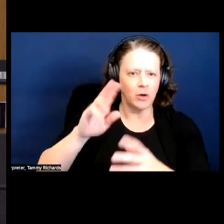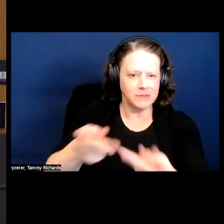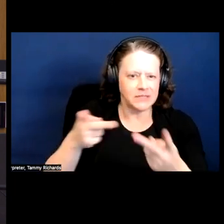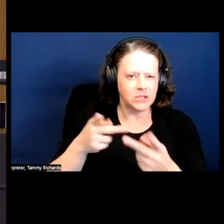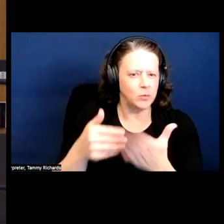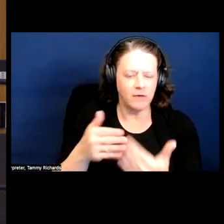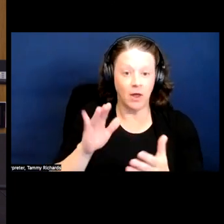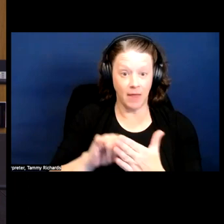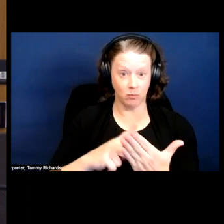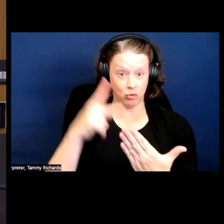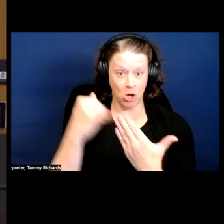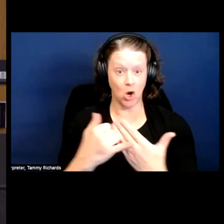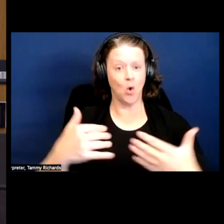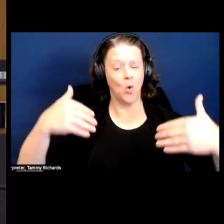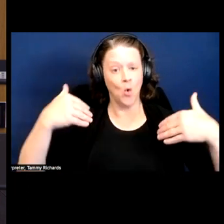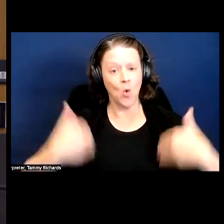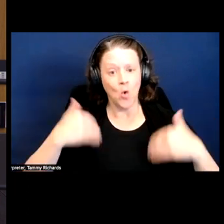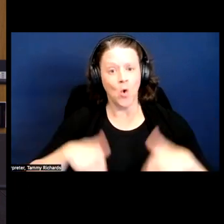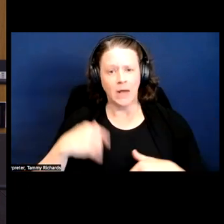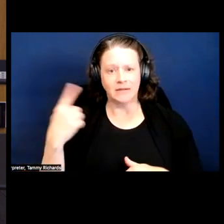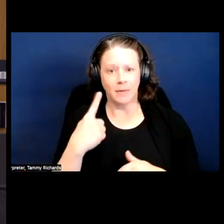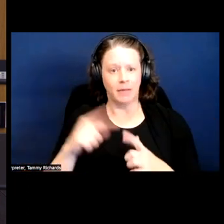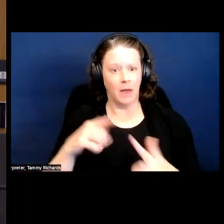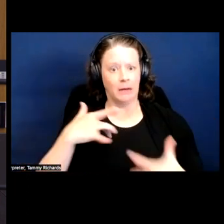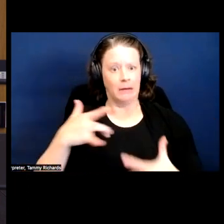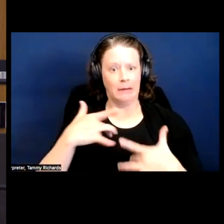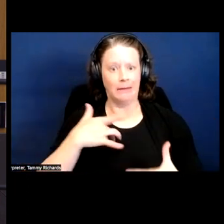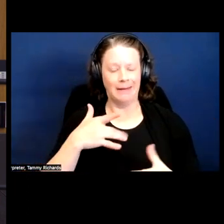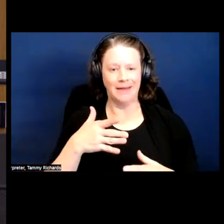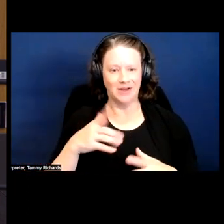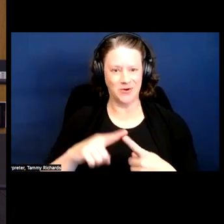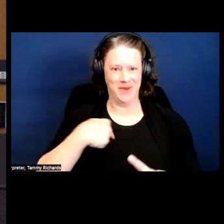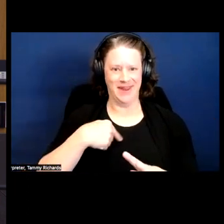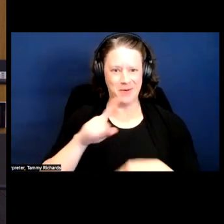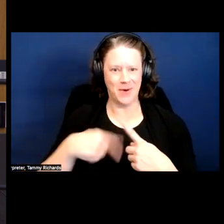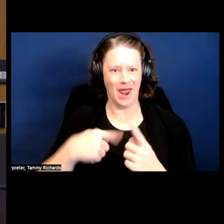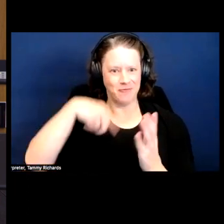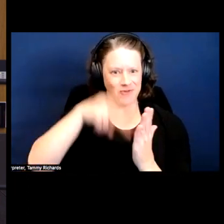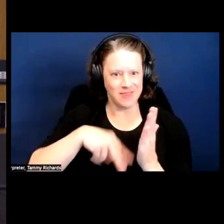And that whole project is something that is worrisome, to me, after reading the book.